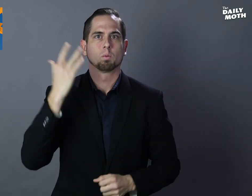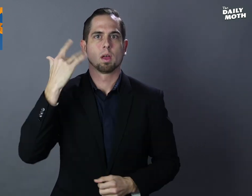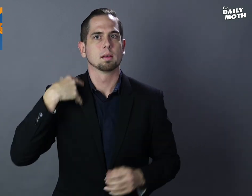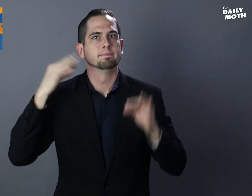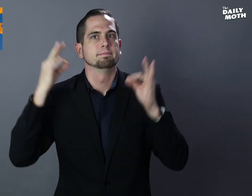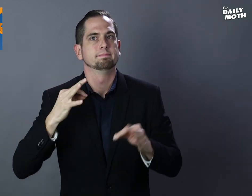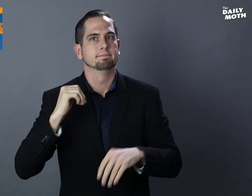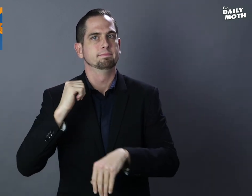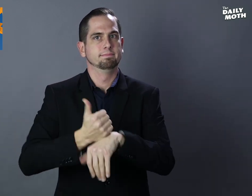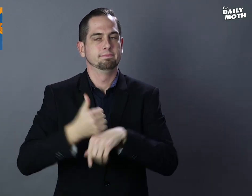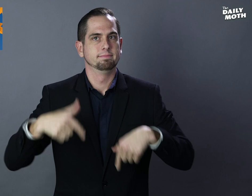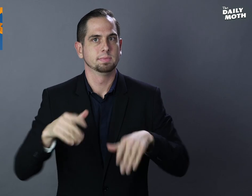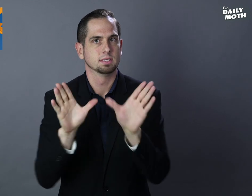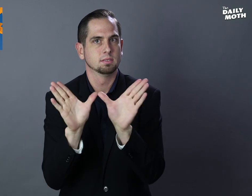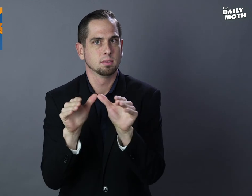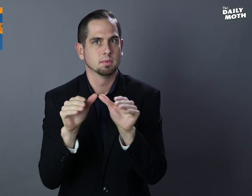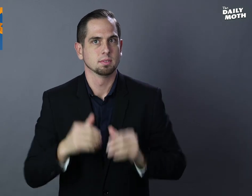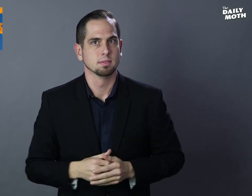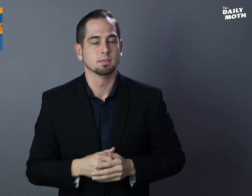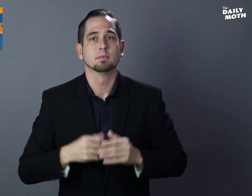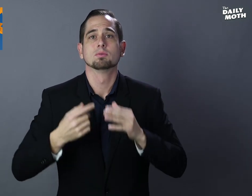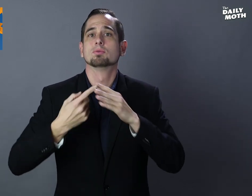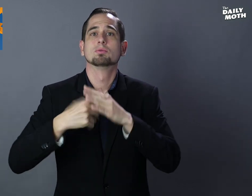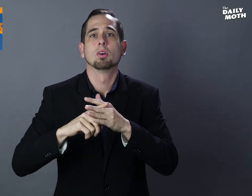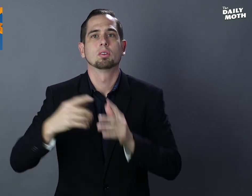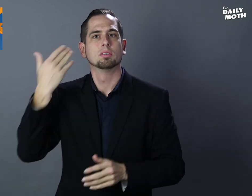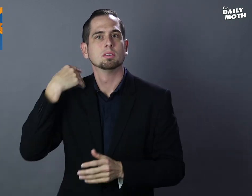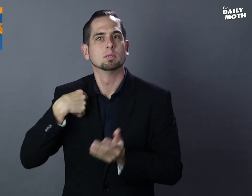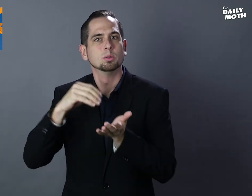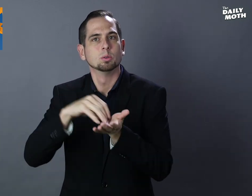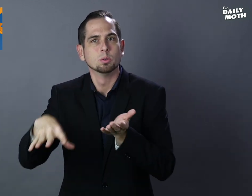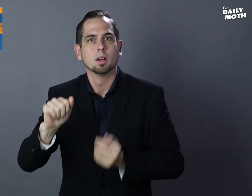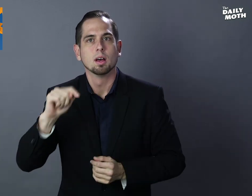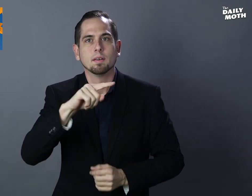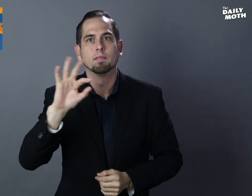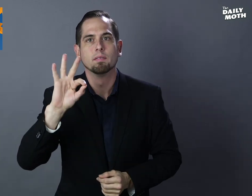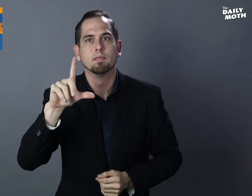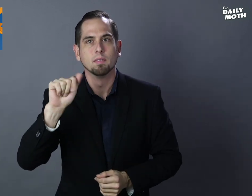why I decided to start "The Daily Moth. It started when I was a student at the Florida School for